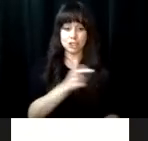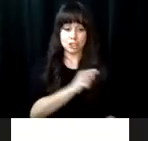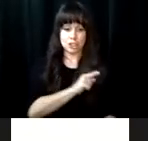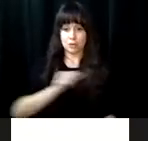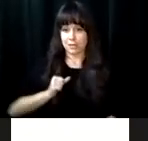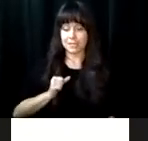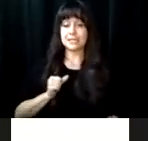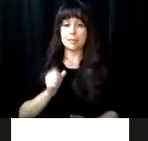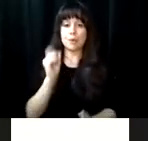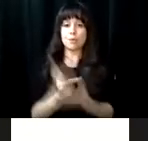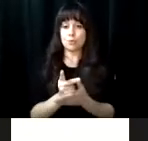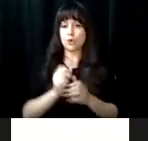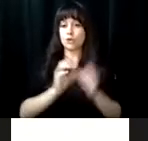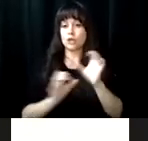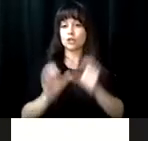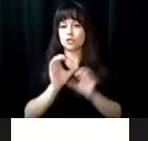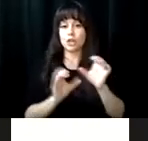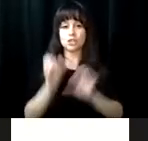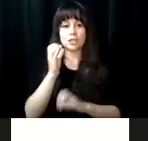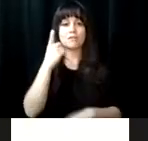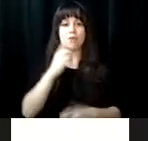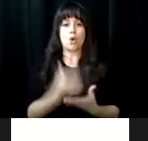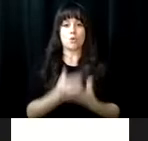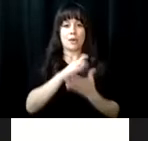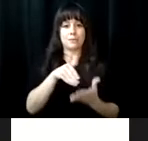During the 1970 session, our General Assembly